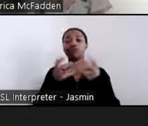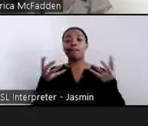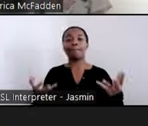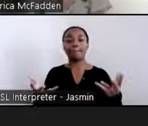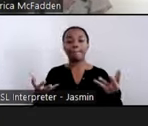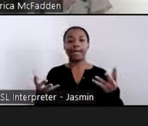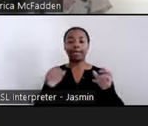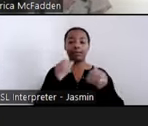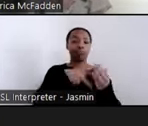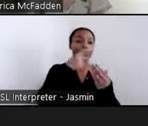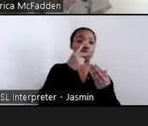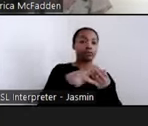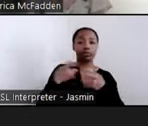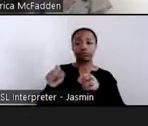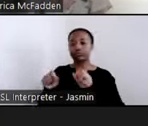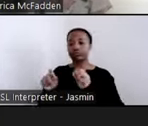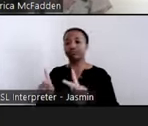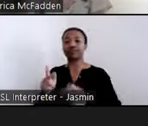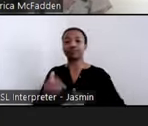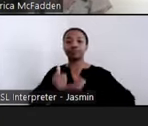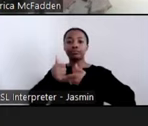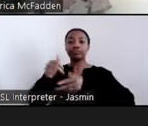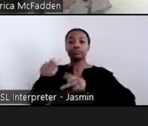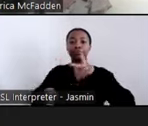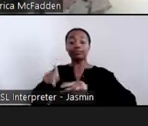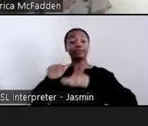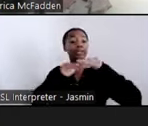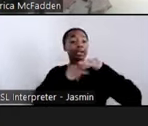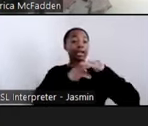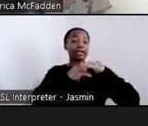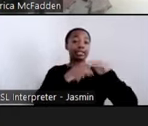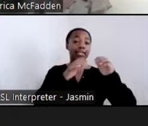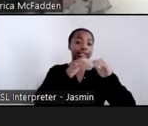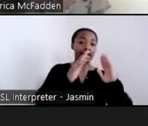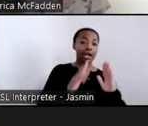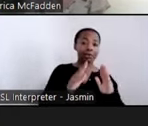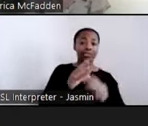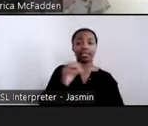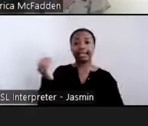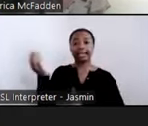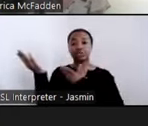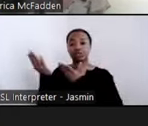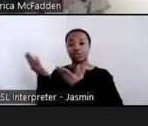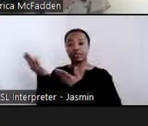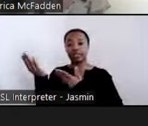and supportive services. But the housing and services system, as we know, is often siloed.